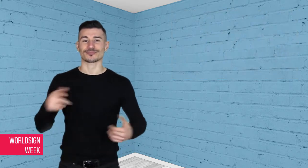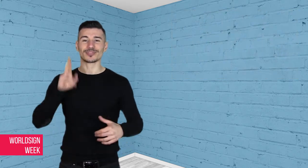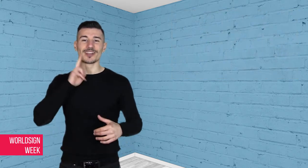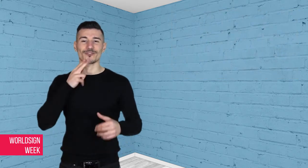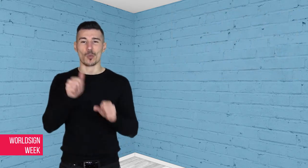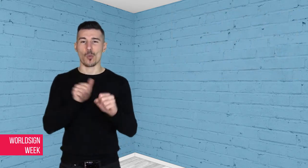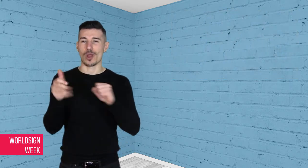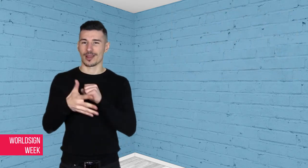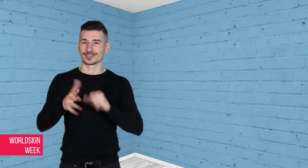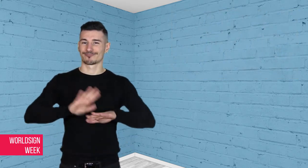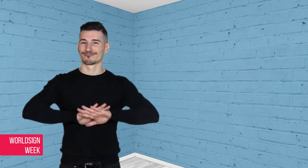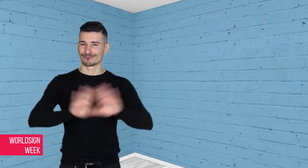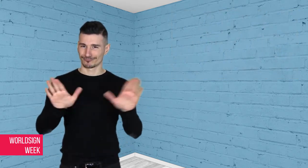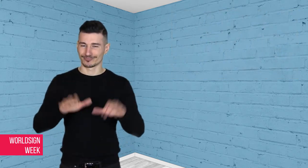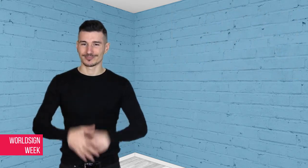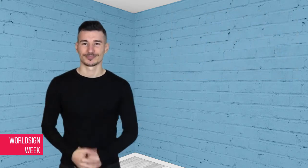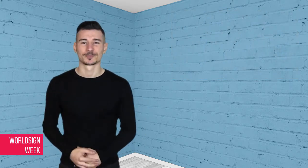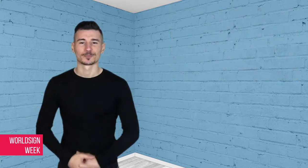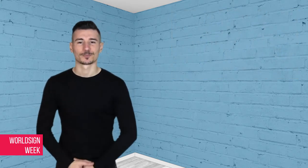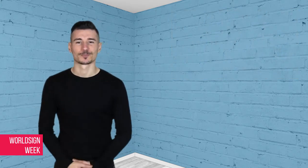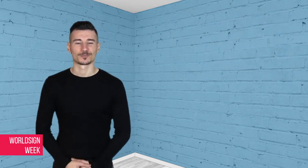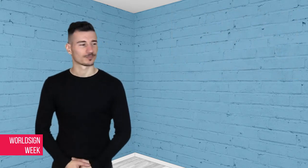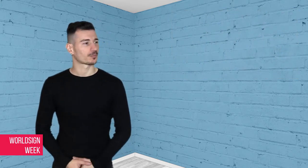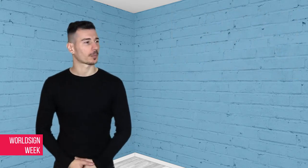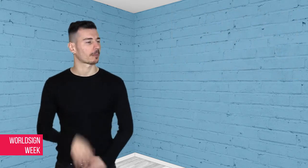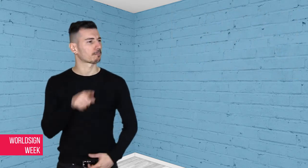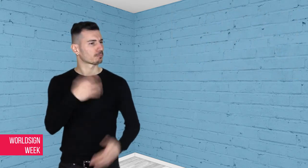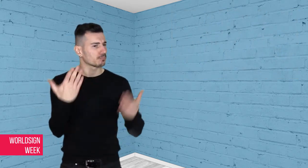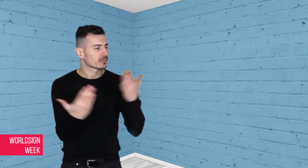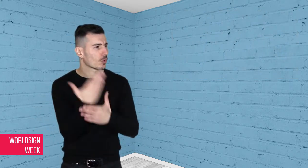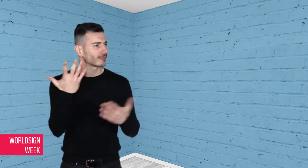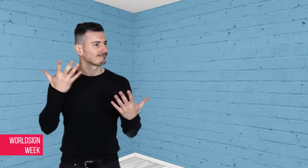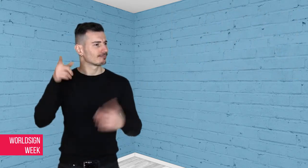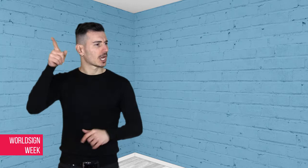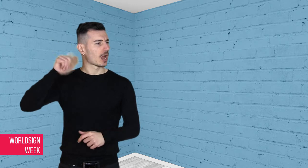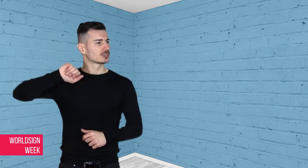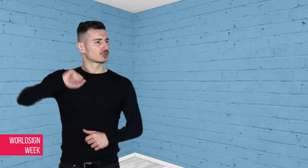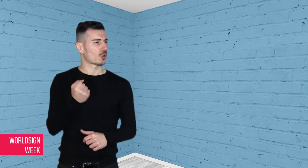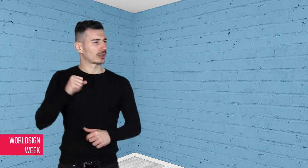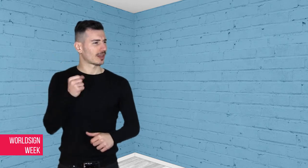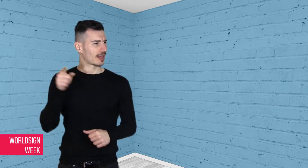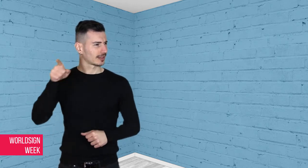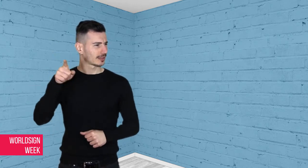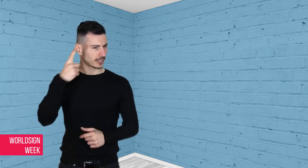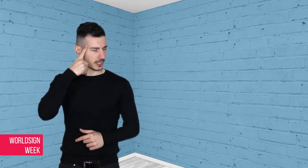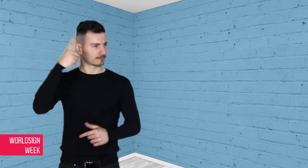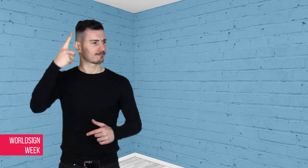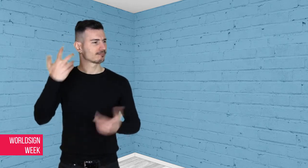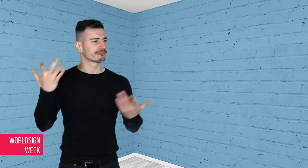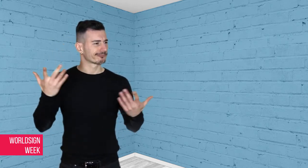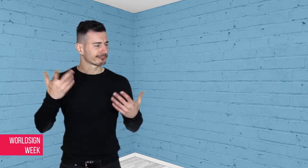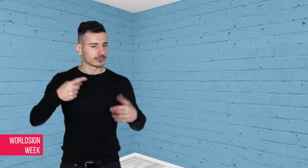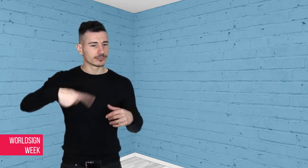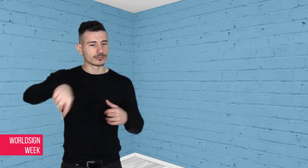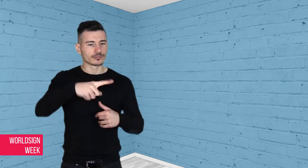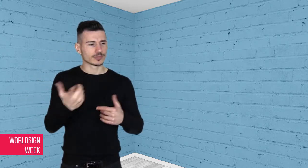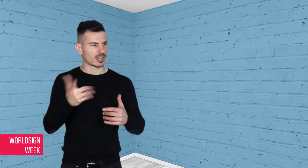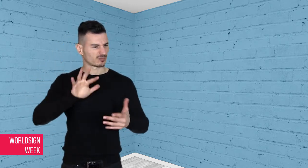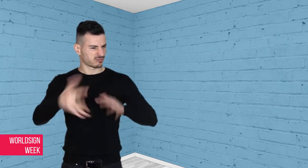That’s it for DeafWire! Developing news in Scotland whether to